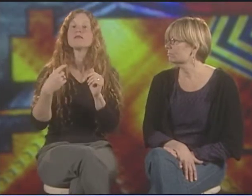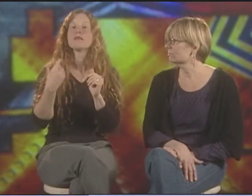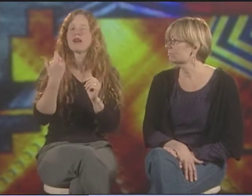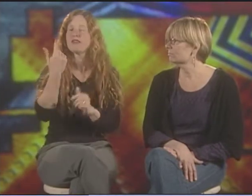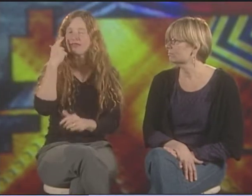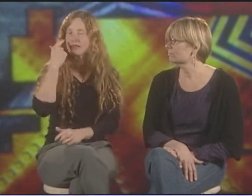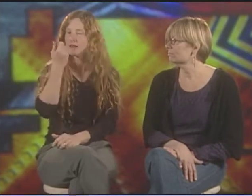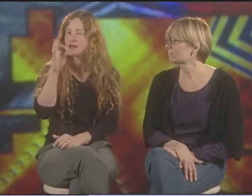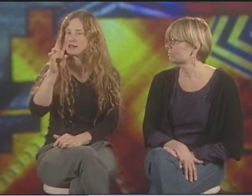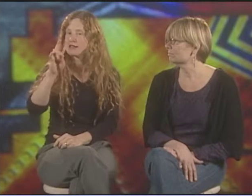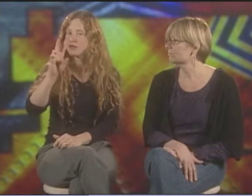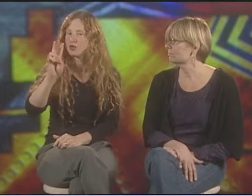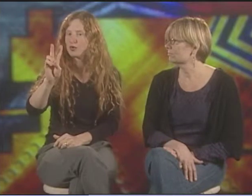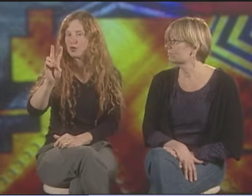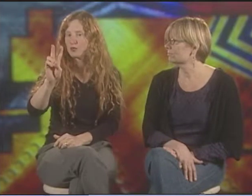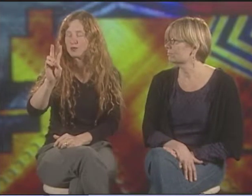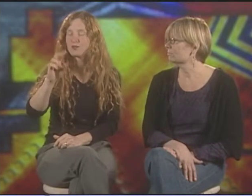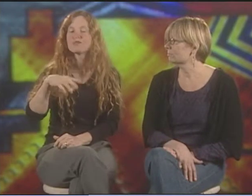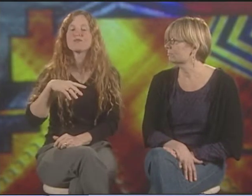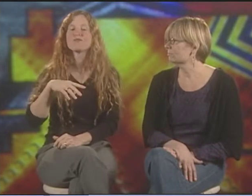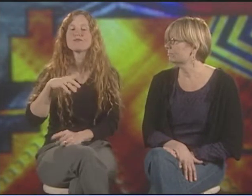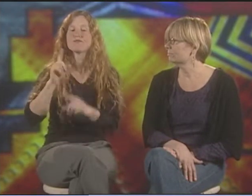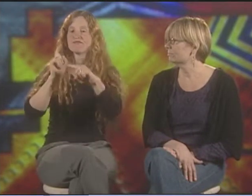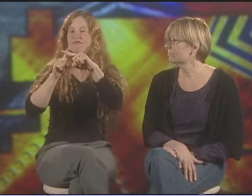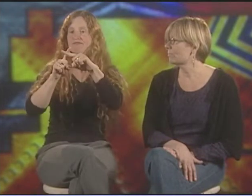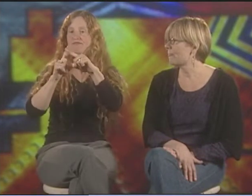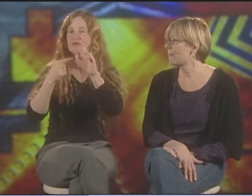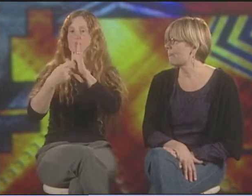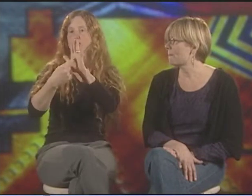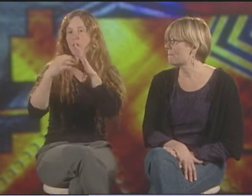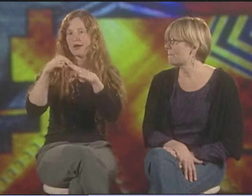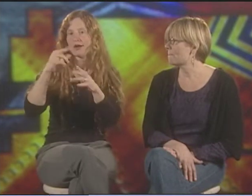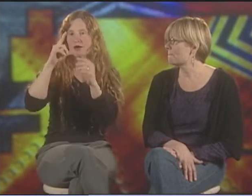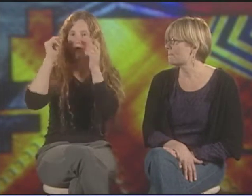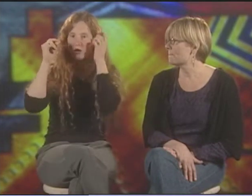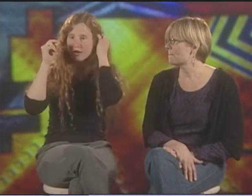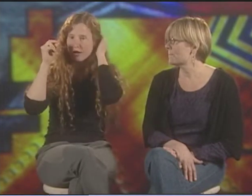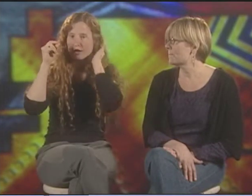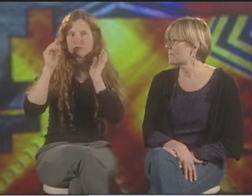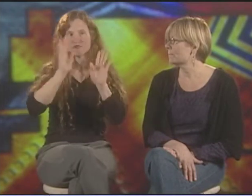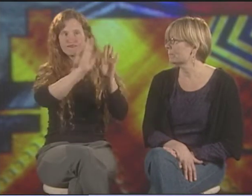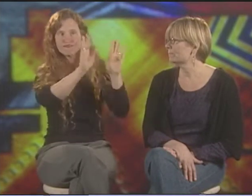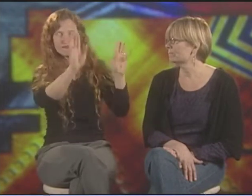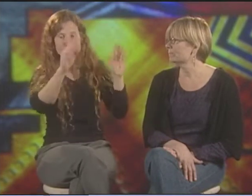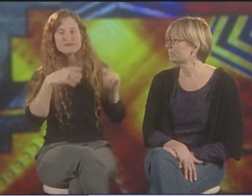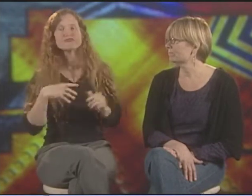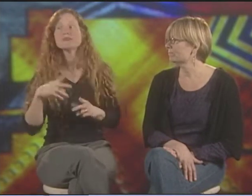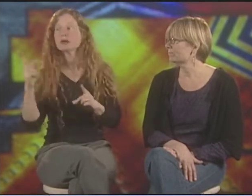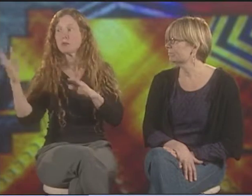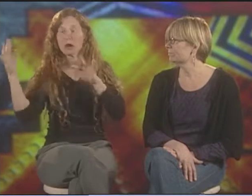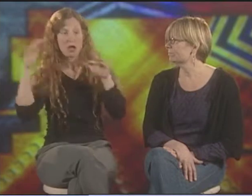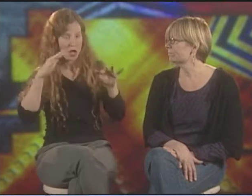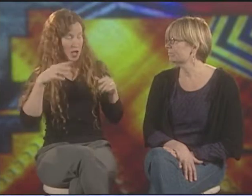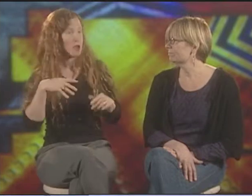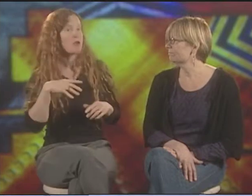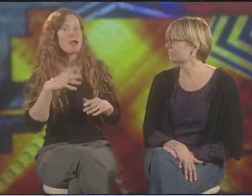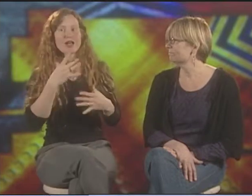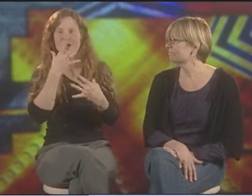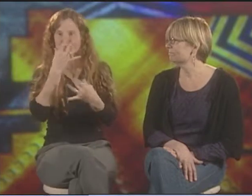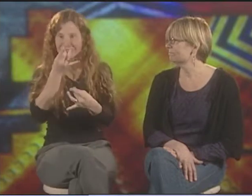AND THEN IN 1972, SHE HAD A ONE-WOMAN SHOW AT GALLAUDET WHERE SHE SHOWED ALL HER WORK.